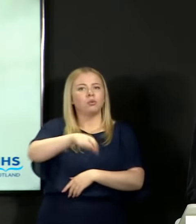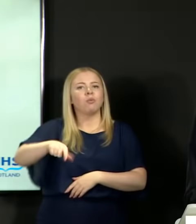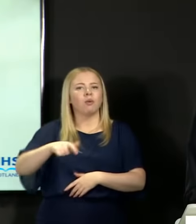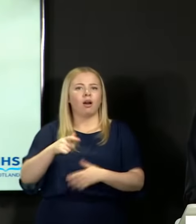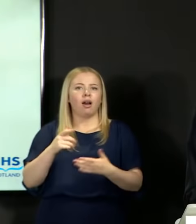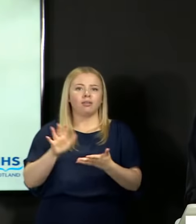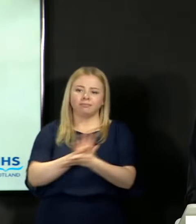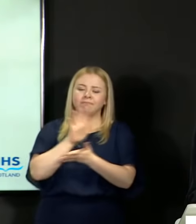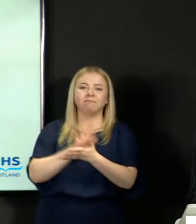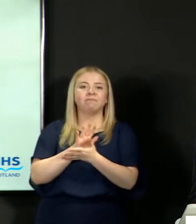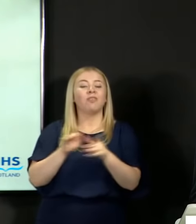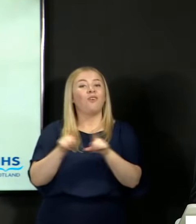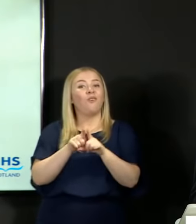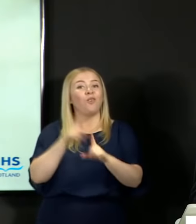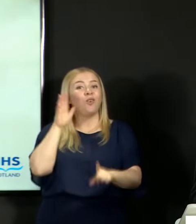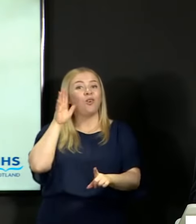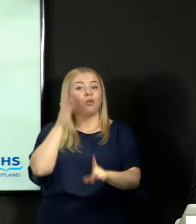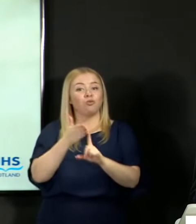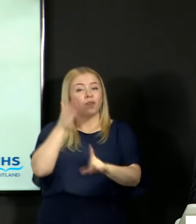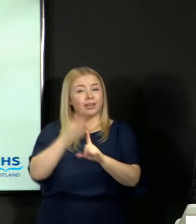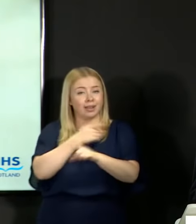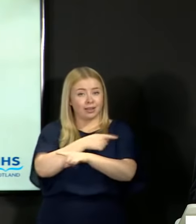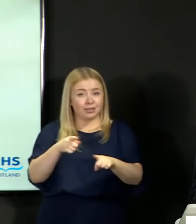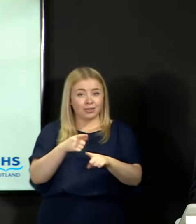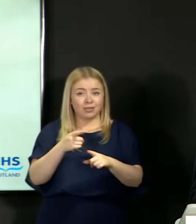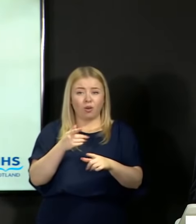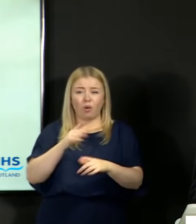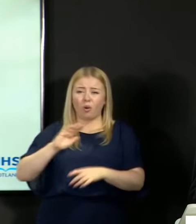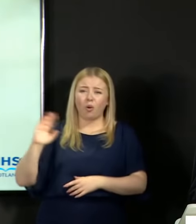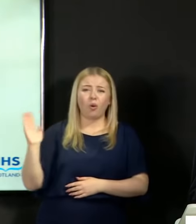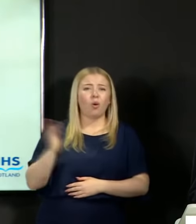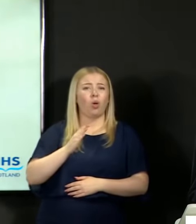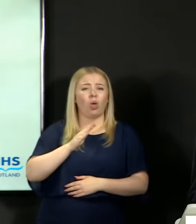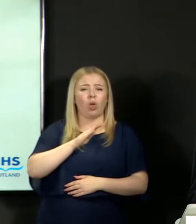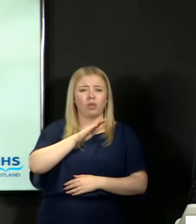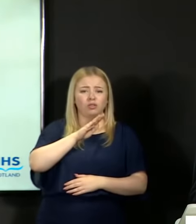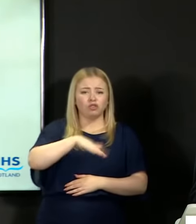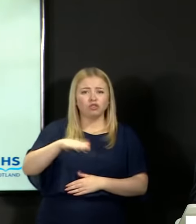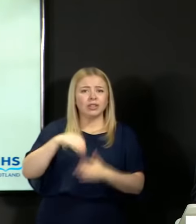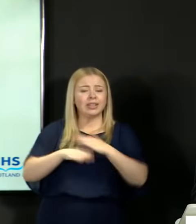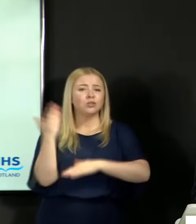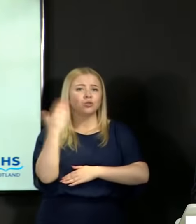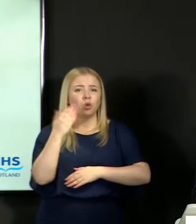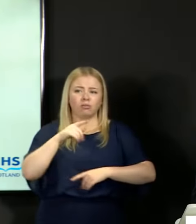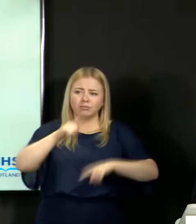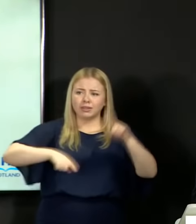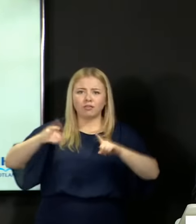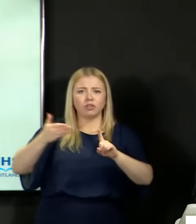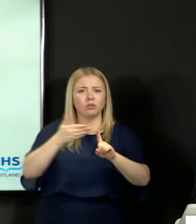recognize success for all learners following a very wide range of learning pathways. In addition to the national